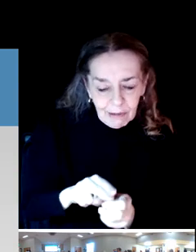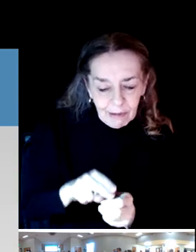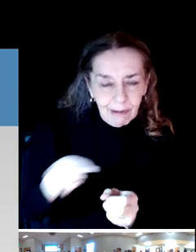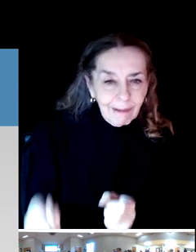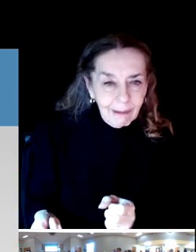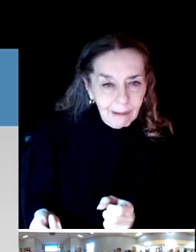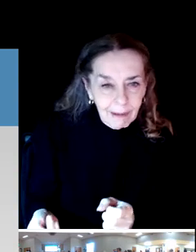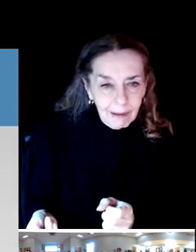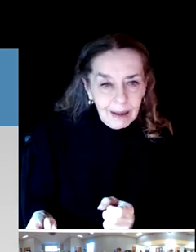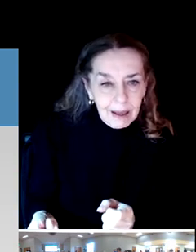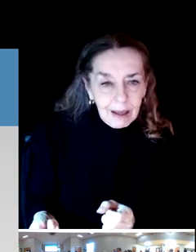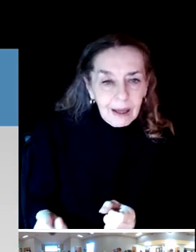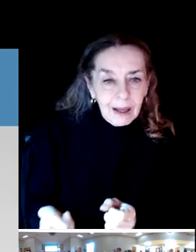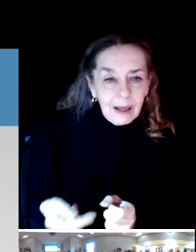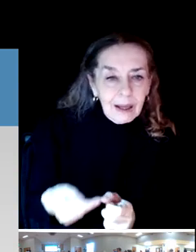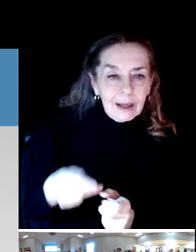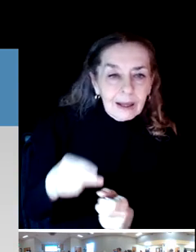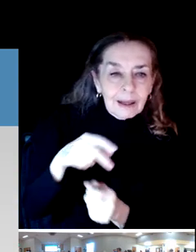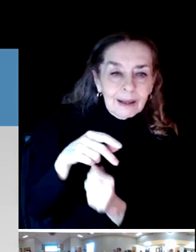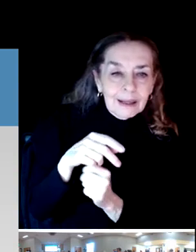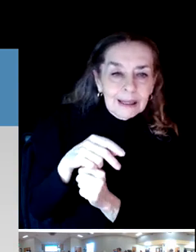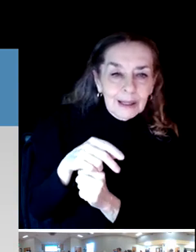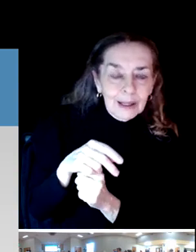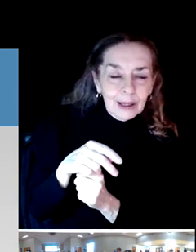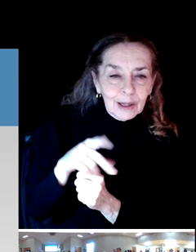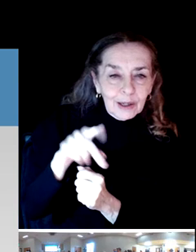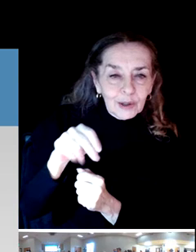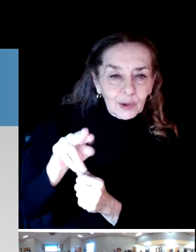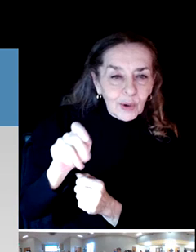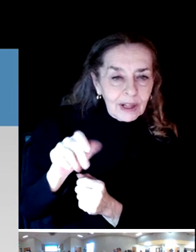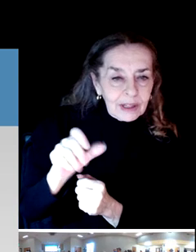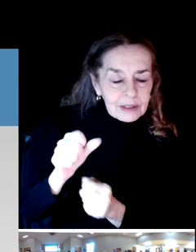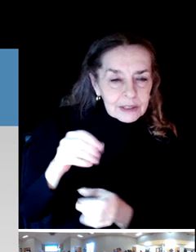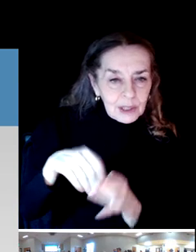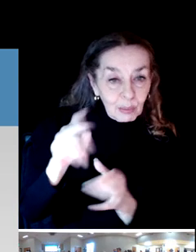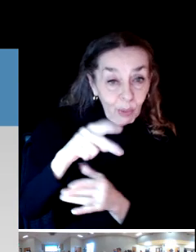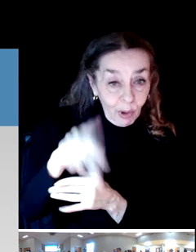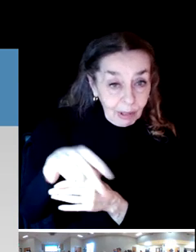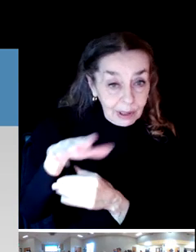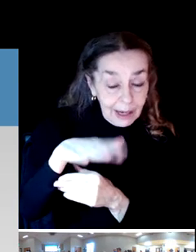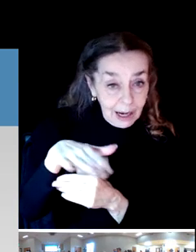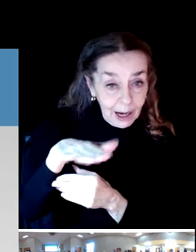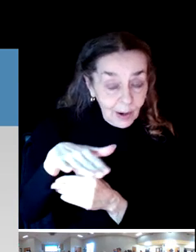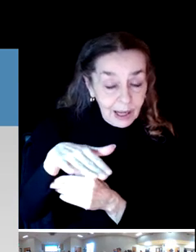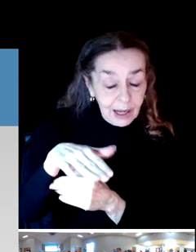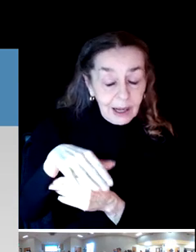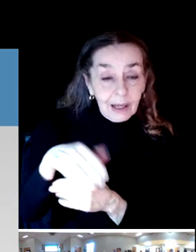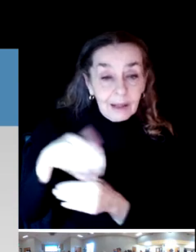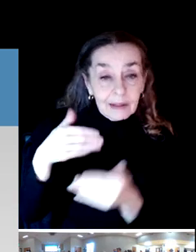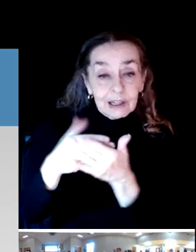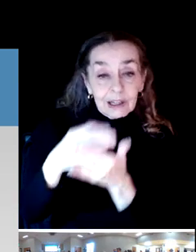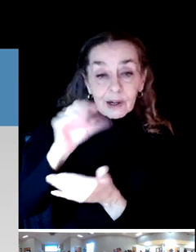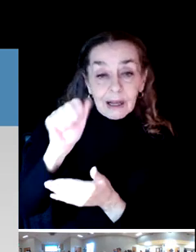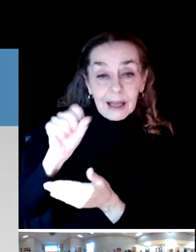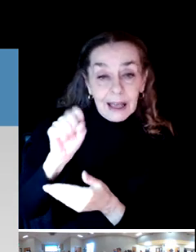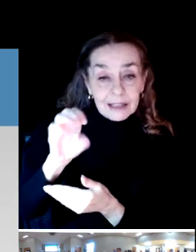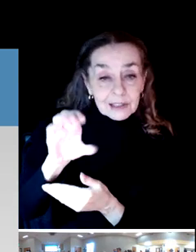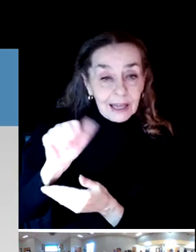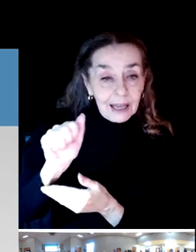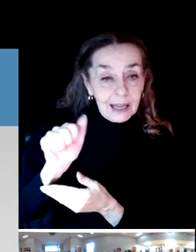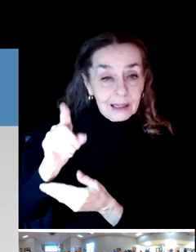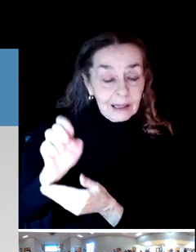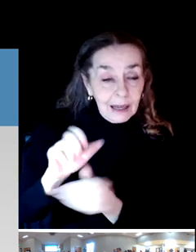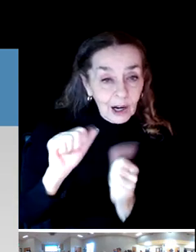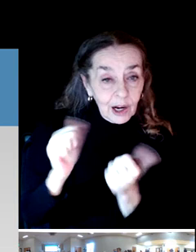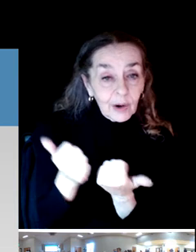Trails got so busy to make that up in Portland area that along the Cascade area and the gorge,